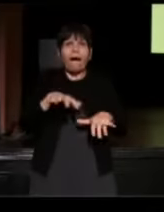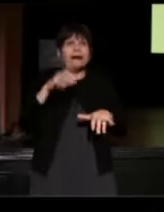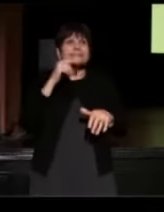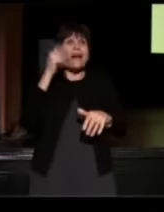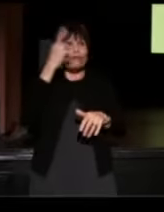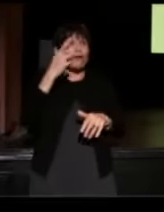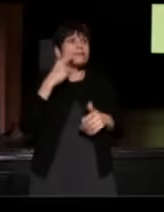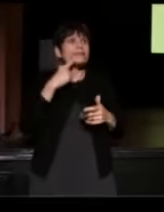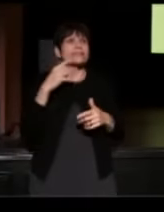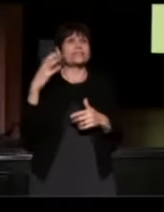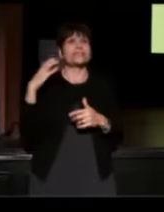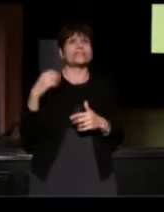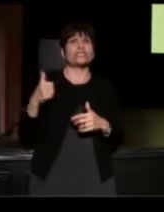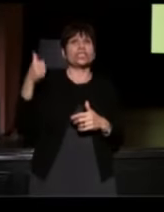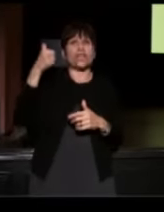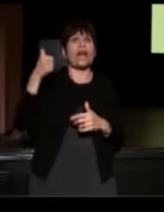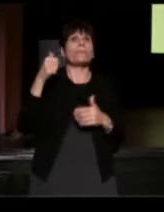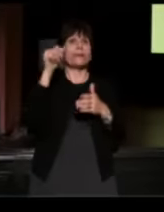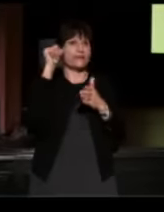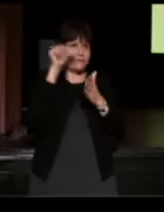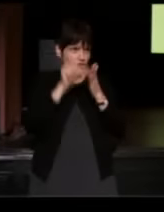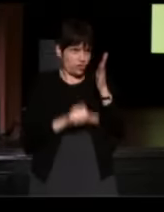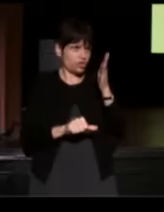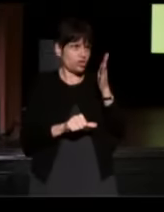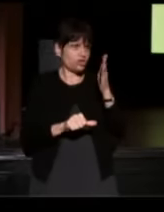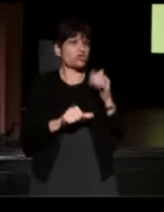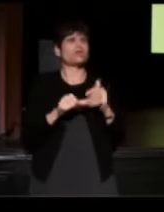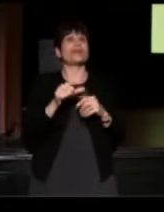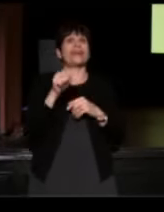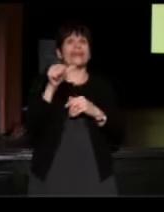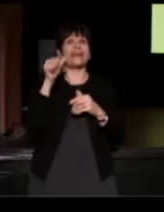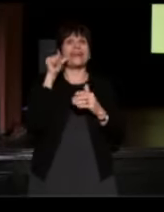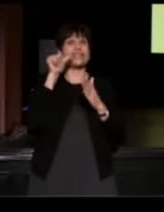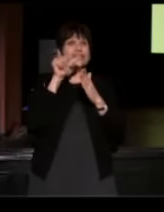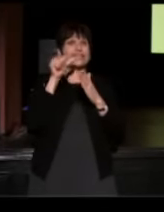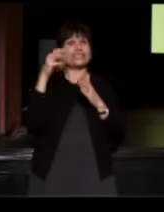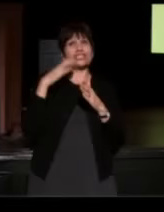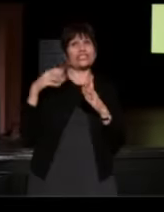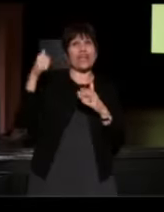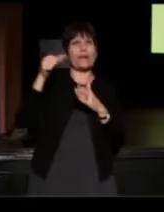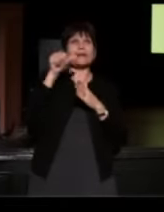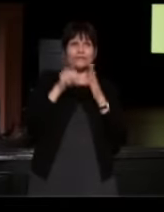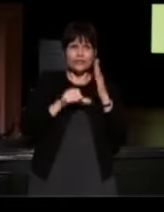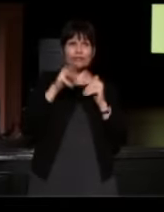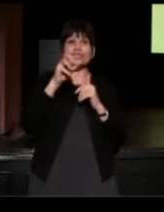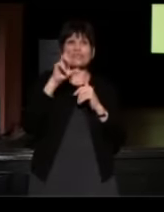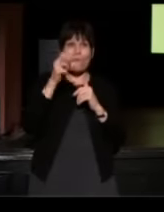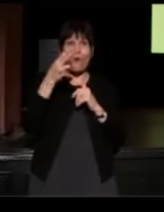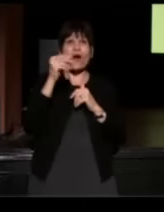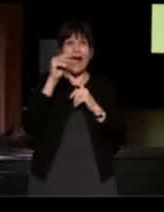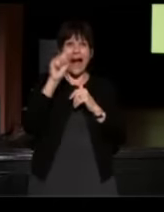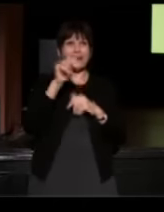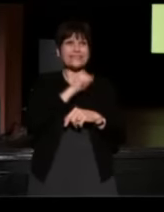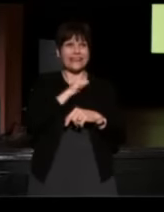Morehouse School of Medicine in Atlanta, Georgia. I have a picture of him. So that's Ted Weaver,